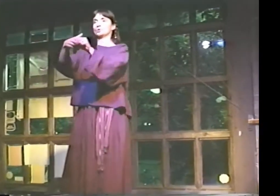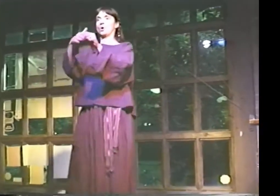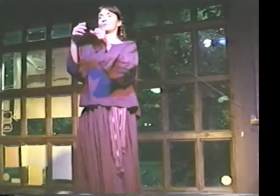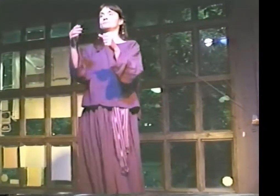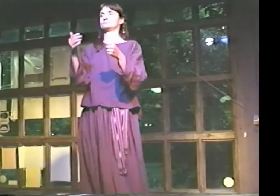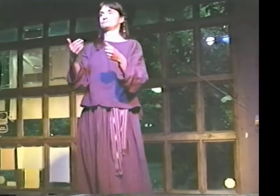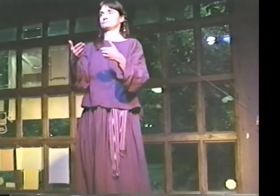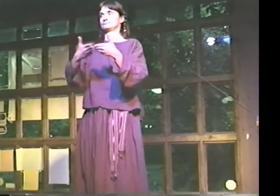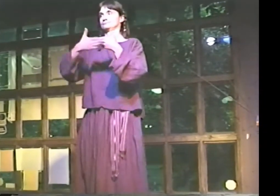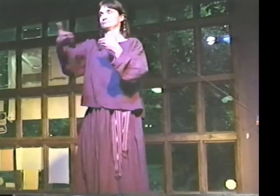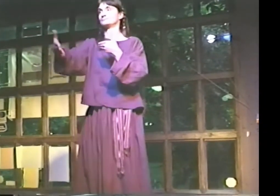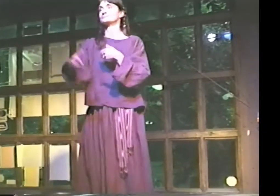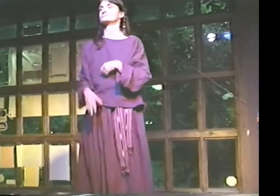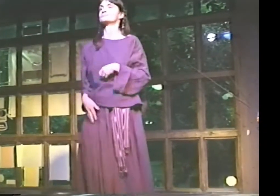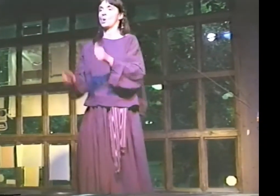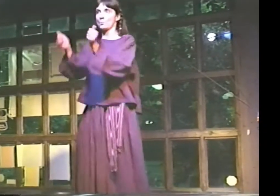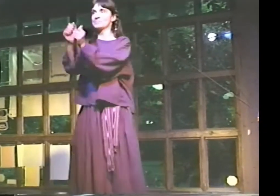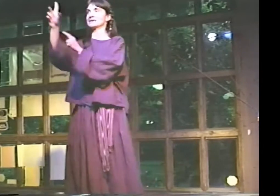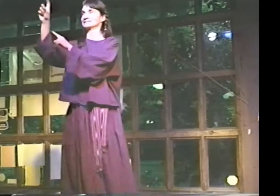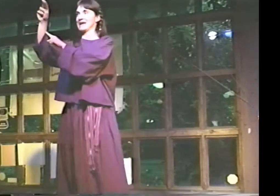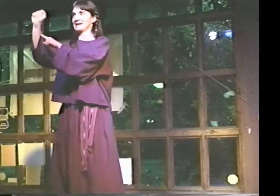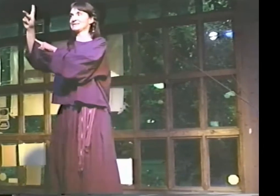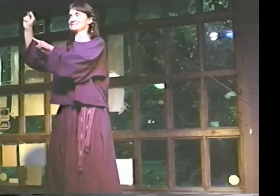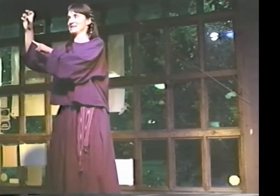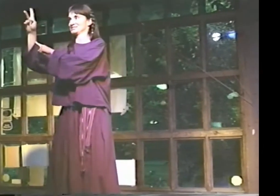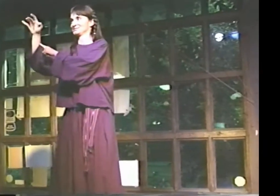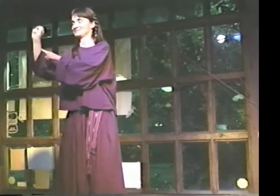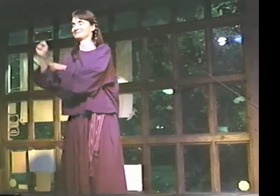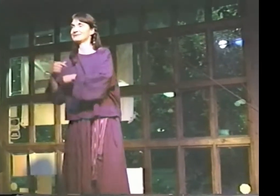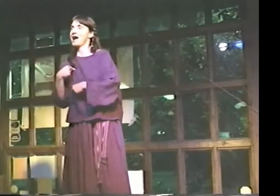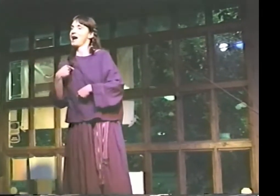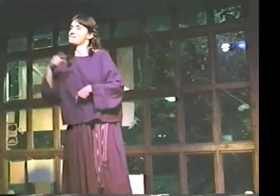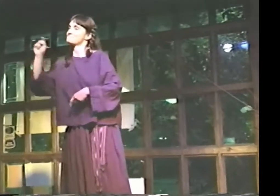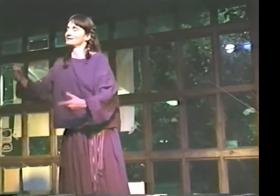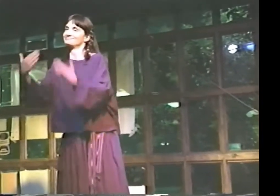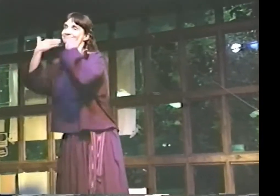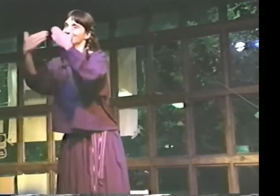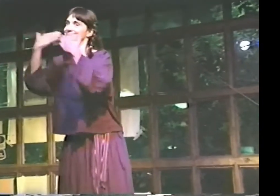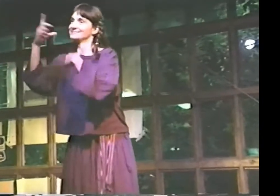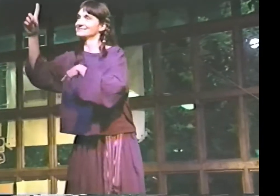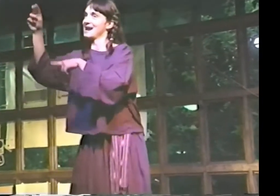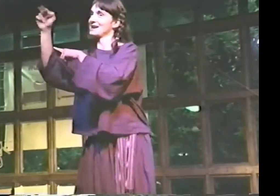KENNY LERNER'S GONNA JOIN IN WITH THE VOICING FROM NOW ON WITH DONNA KACHITES.